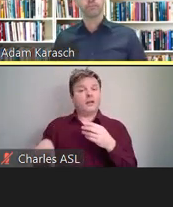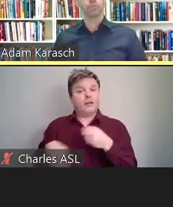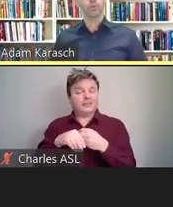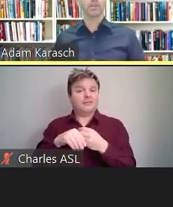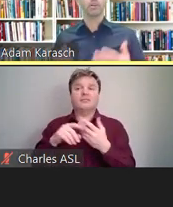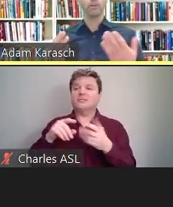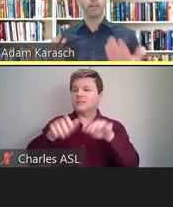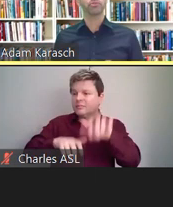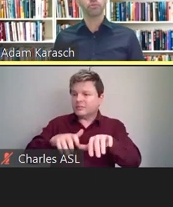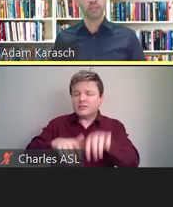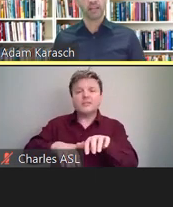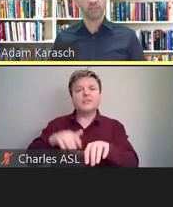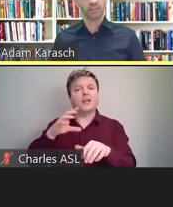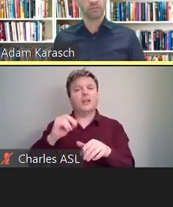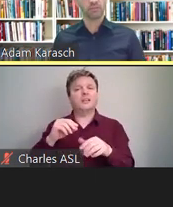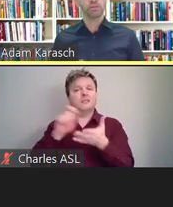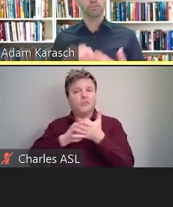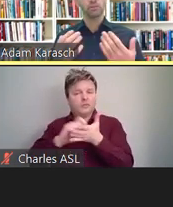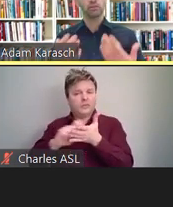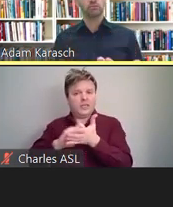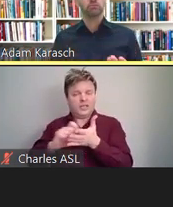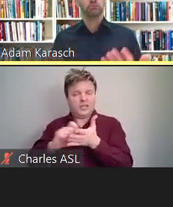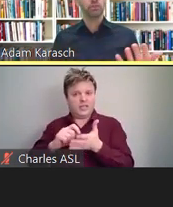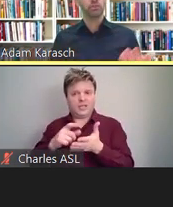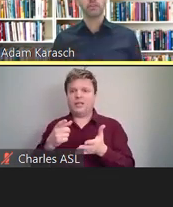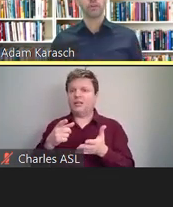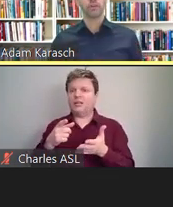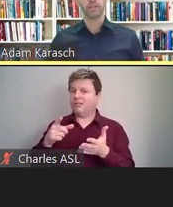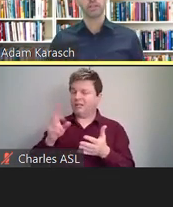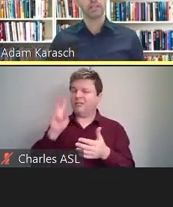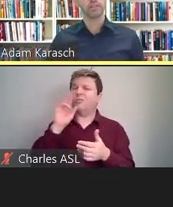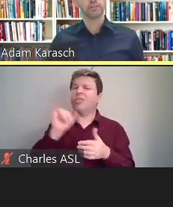will be a great improvement, actually, to your entire organization.